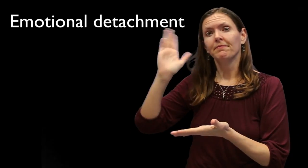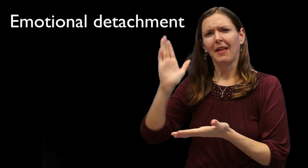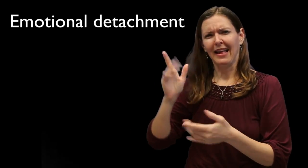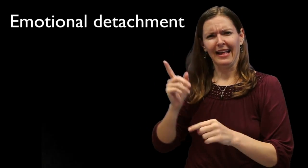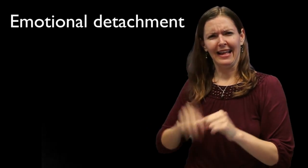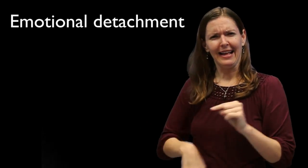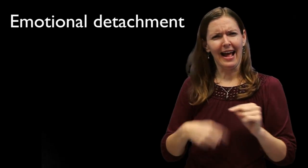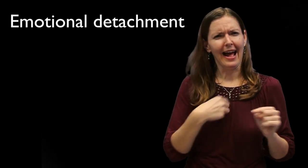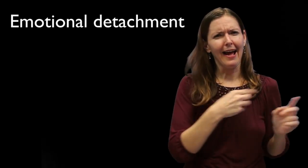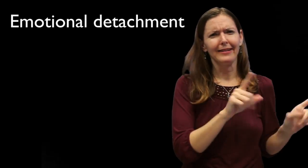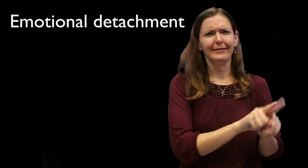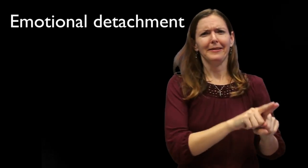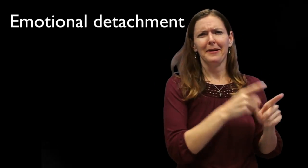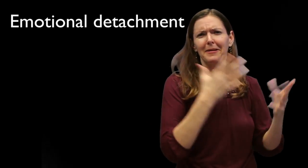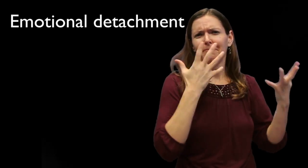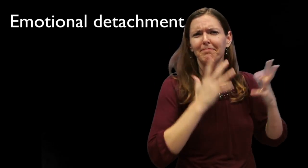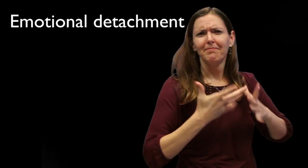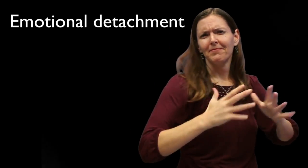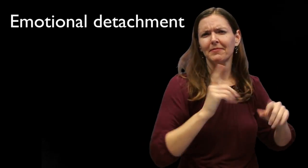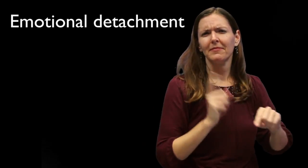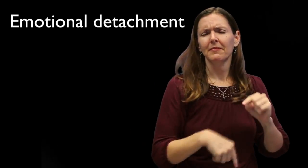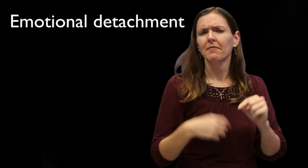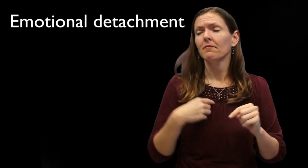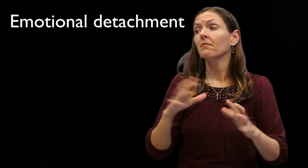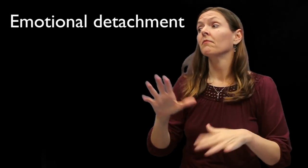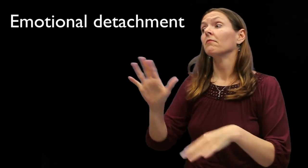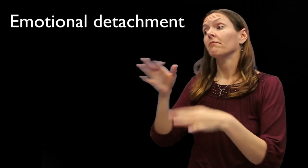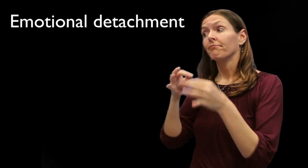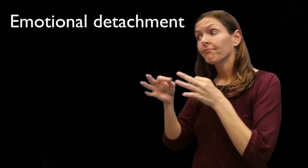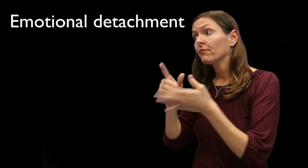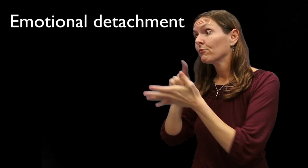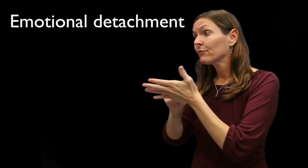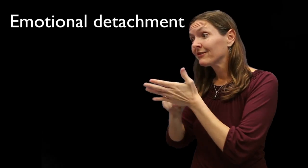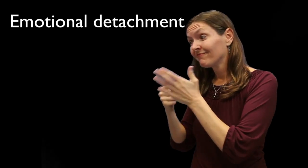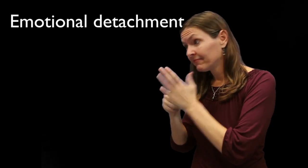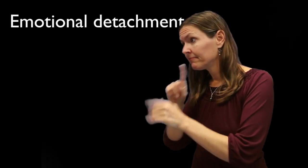presentation. An academic presentation would be... [Raychelle is depicting a stotic face, posture and neutral